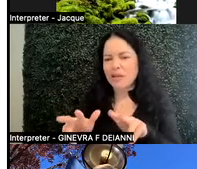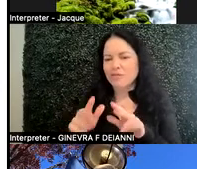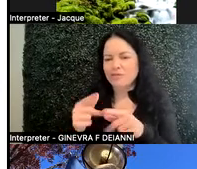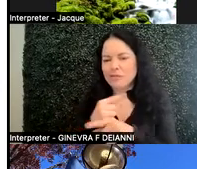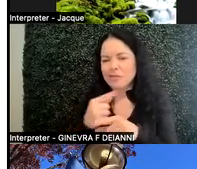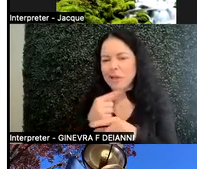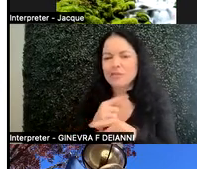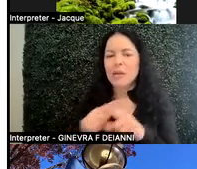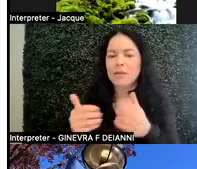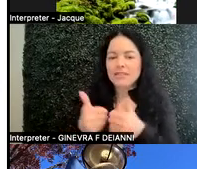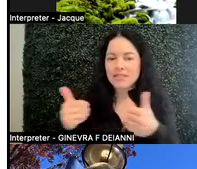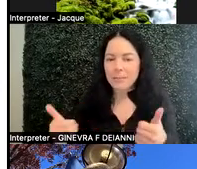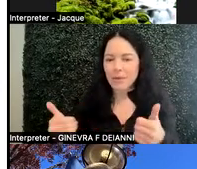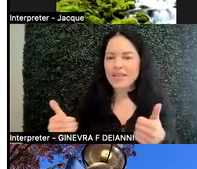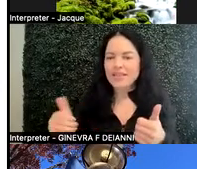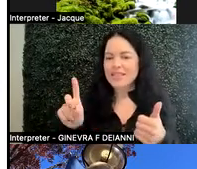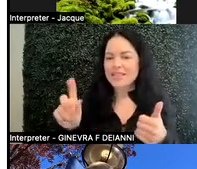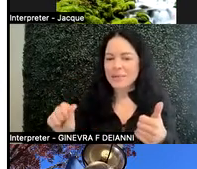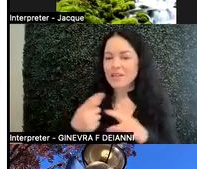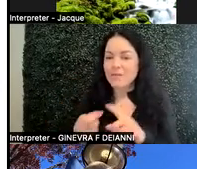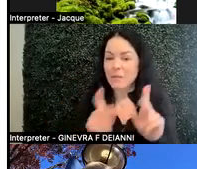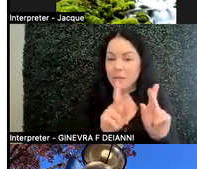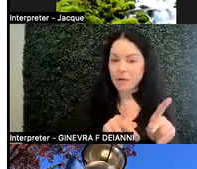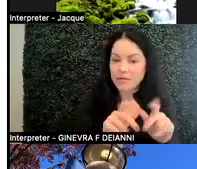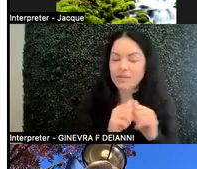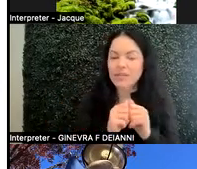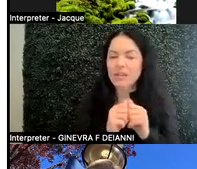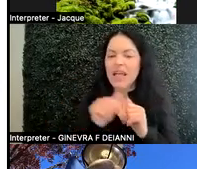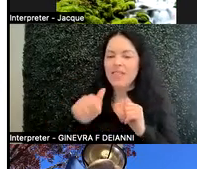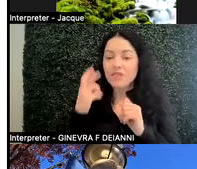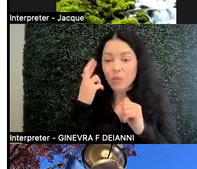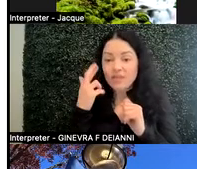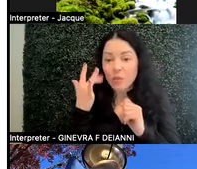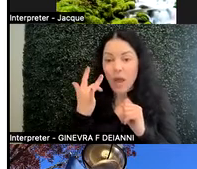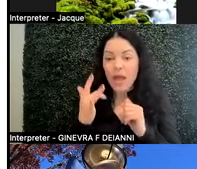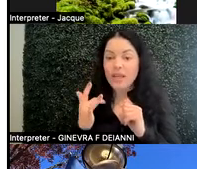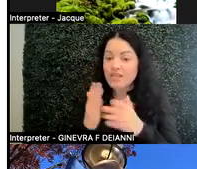It separates the disability from the person. And this is a reason why some people choose this language.